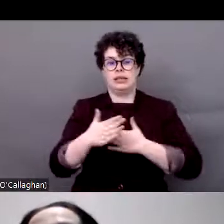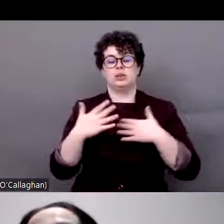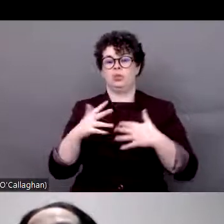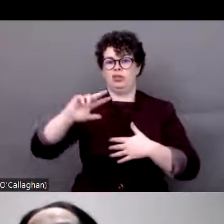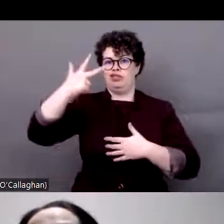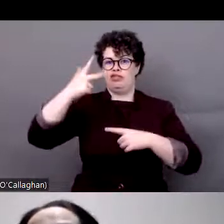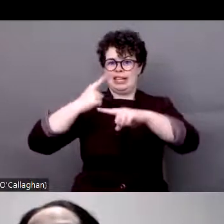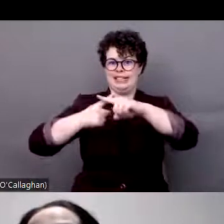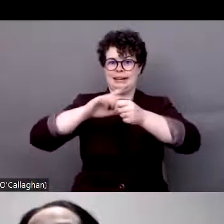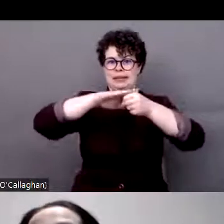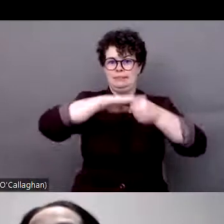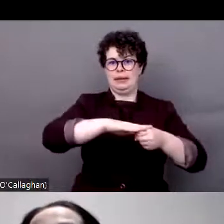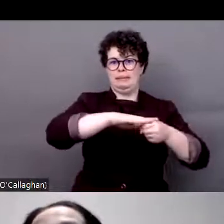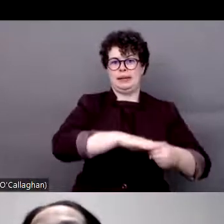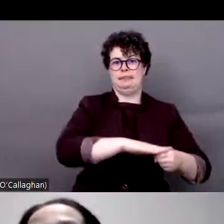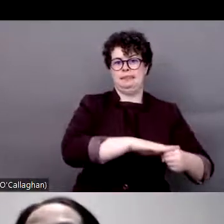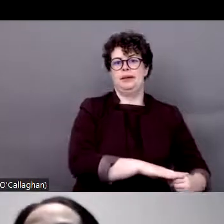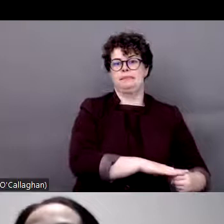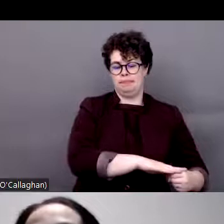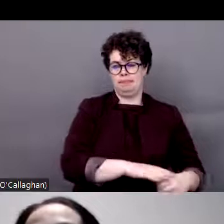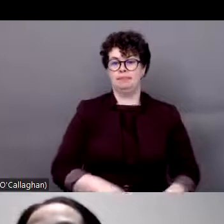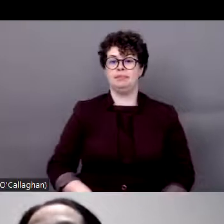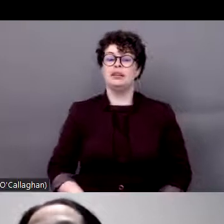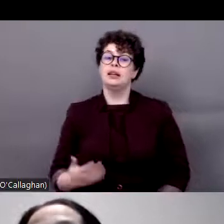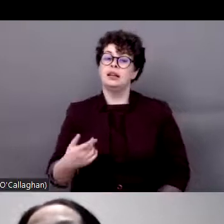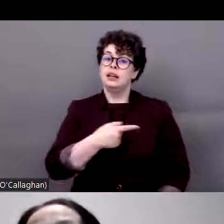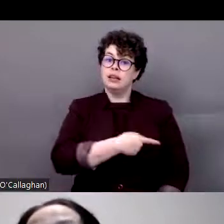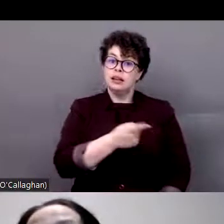disabilities are not registered as having a disability nor